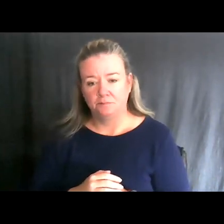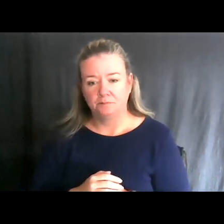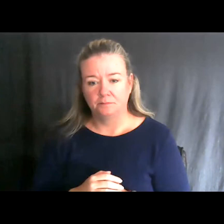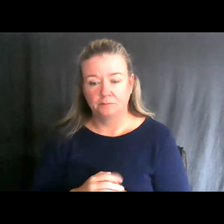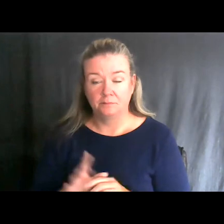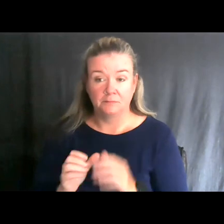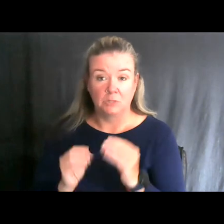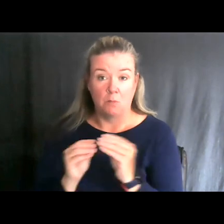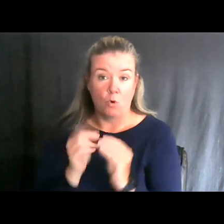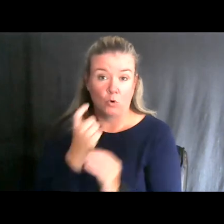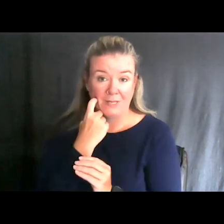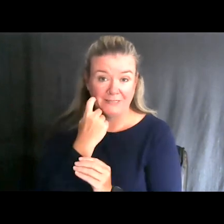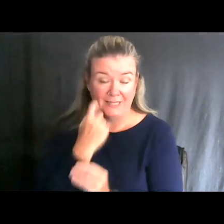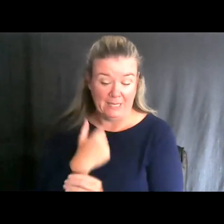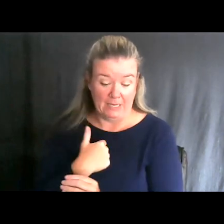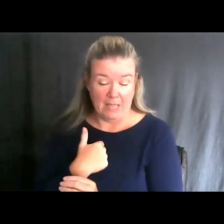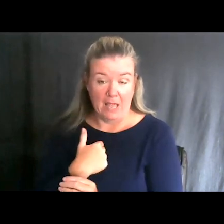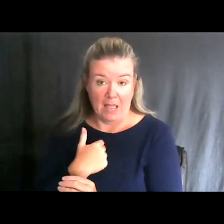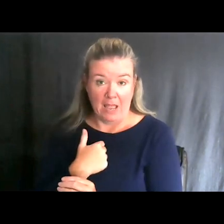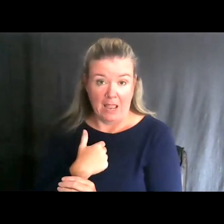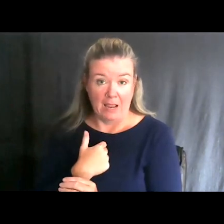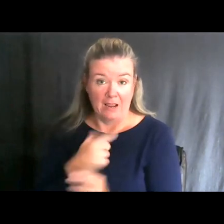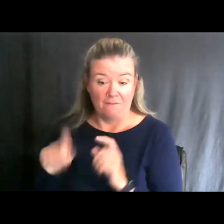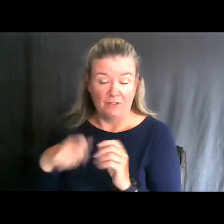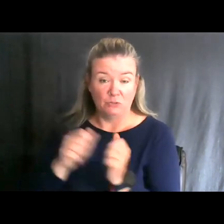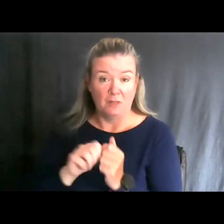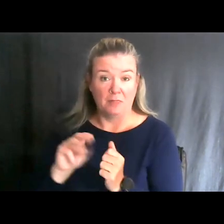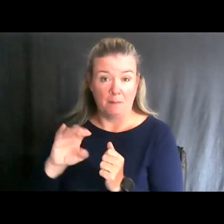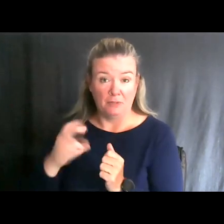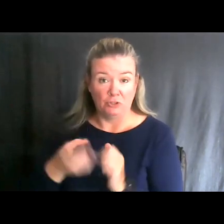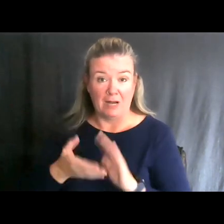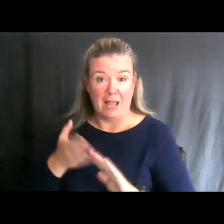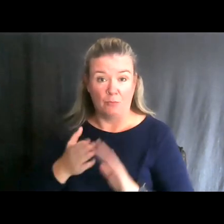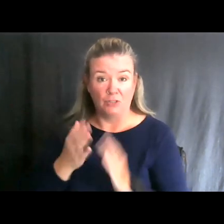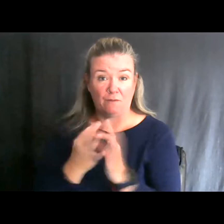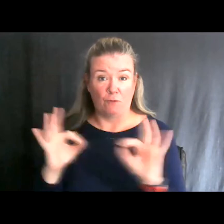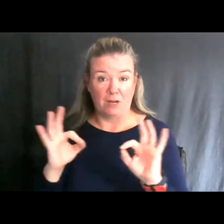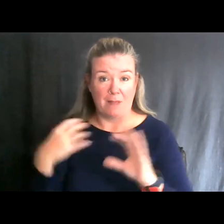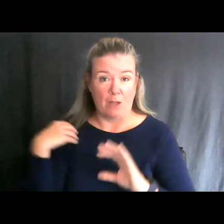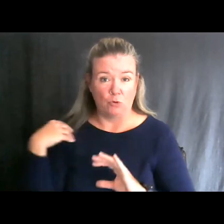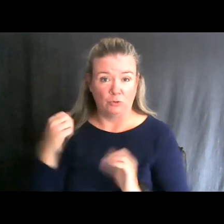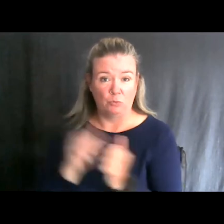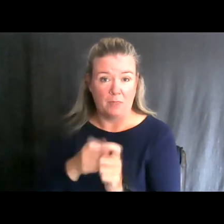More recently I was able to fish with Michigan Operation Freedom Outdoors with a bow so that's